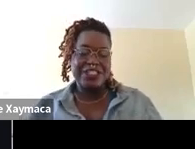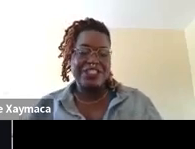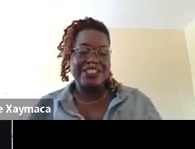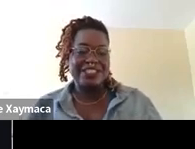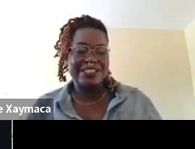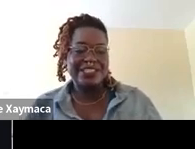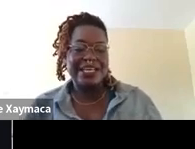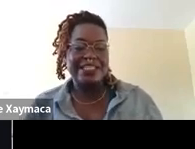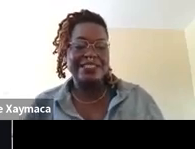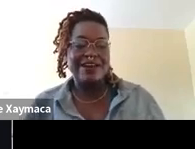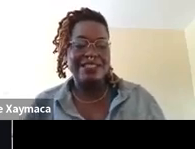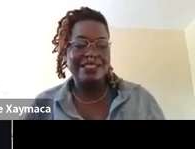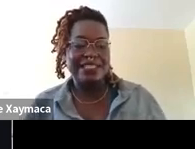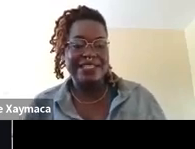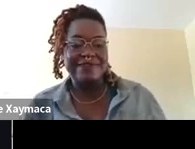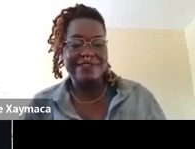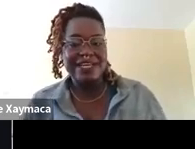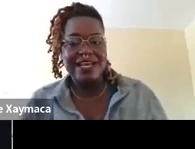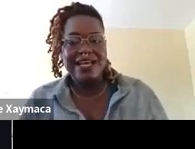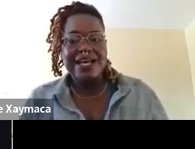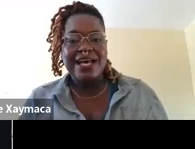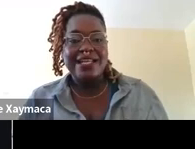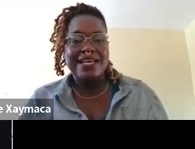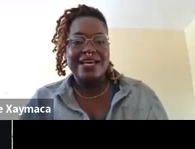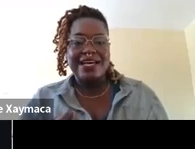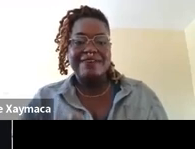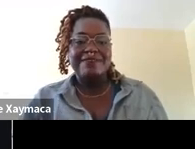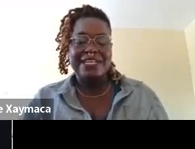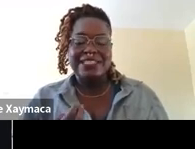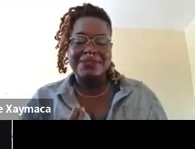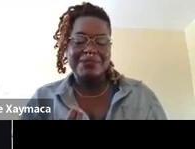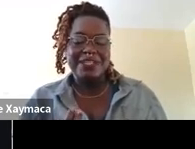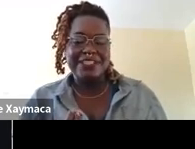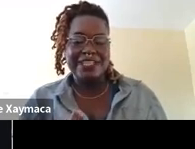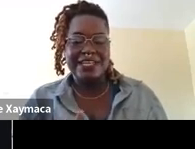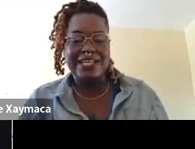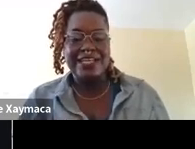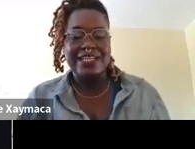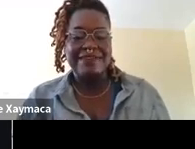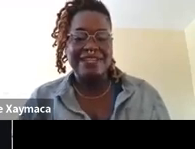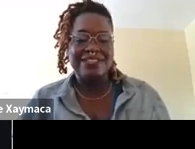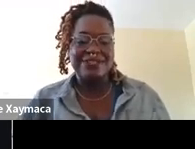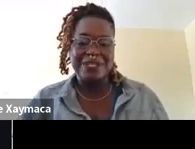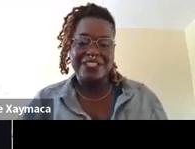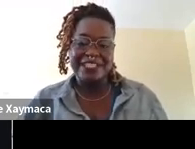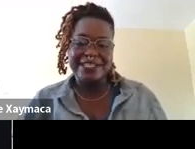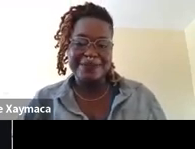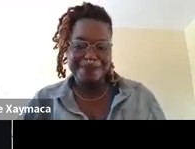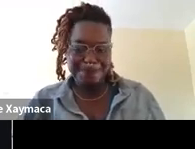I have a gray shirt that is long sleeved, and I have a septum piercing and a left nostril piercing.